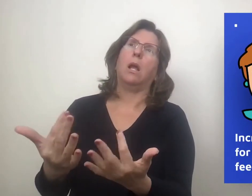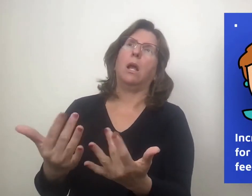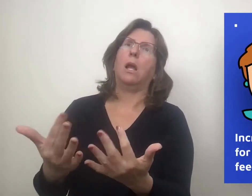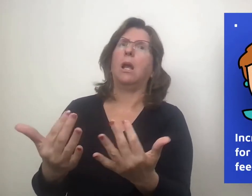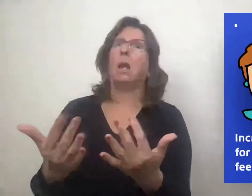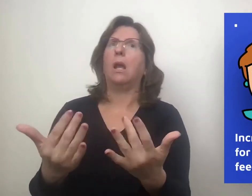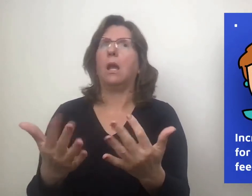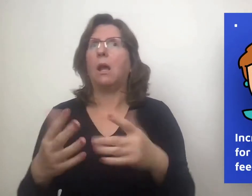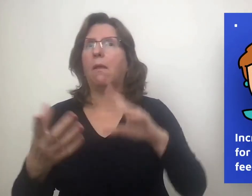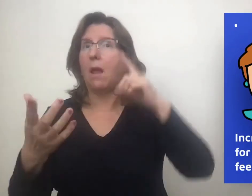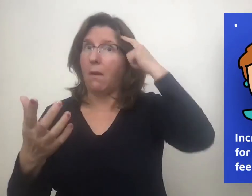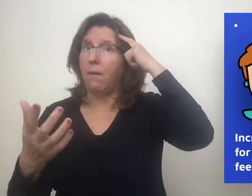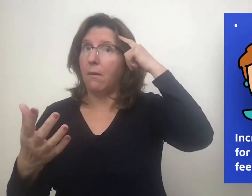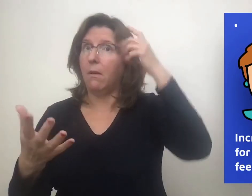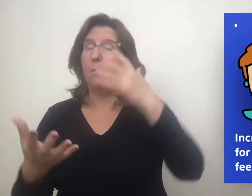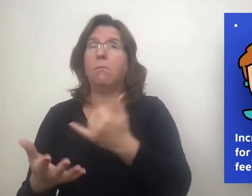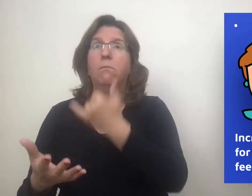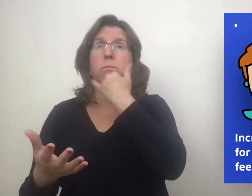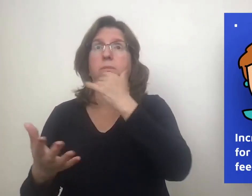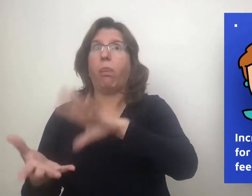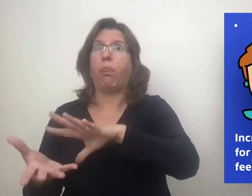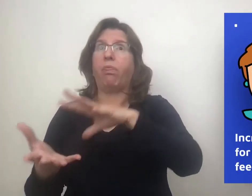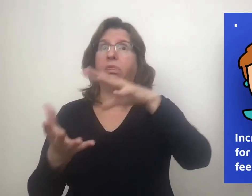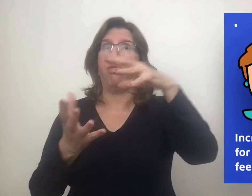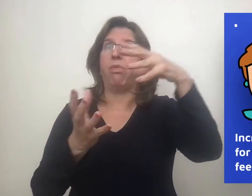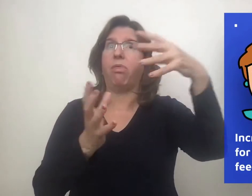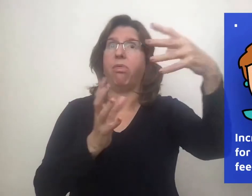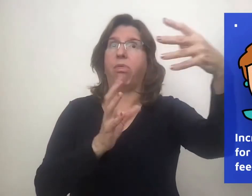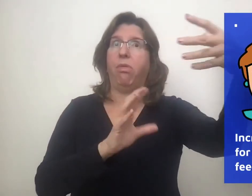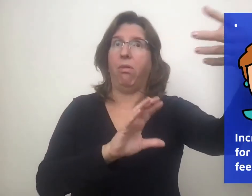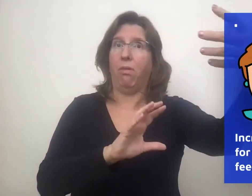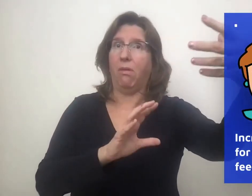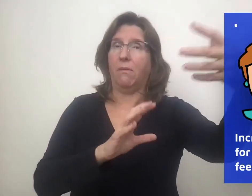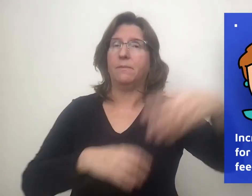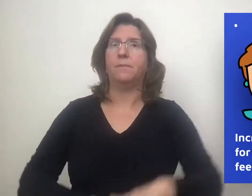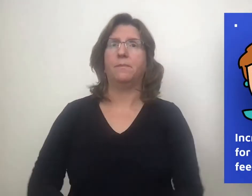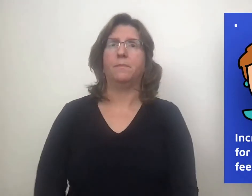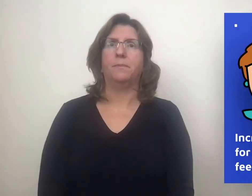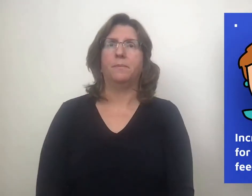which can possibly upend a substantial amount of work they have been doing.